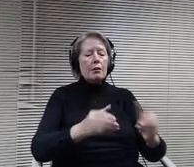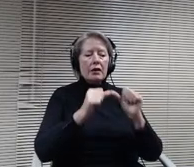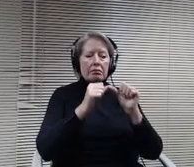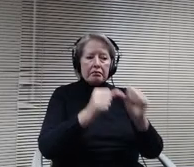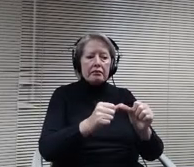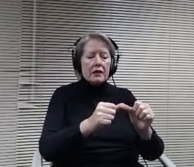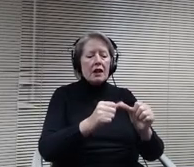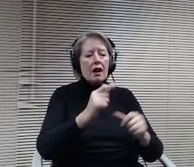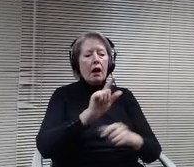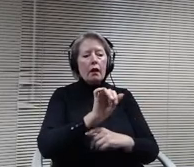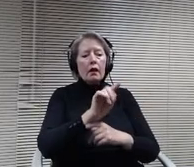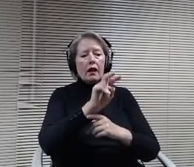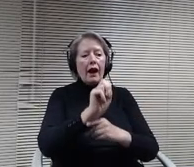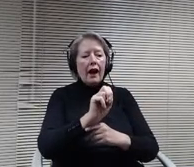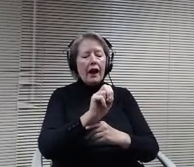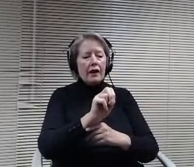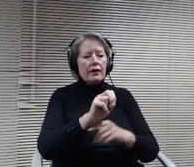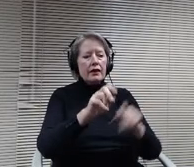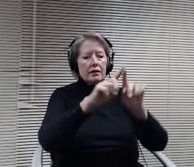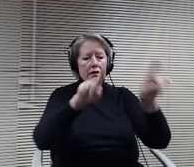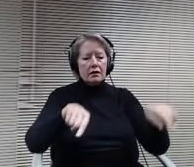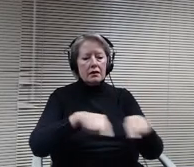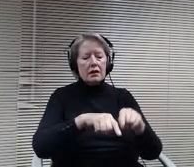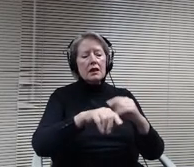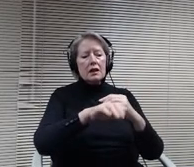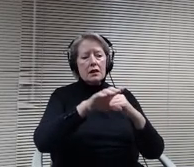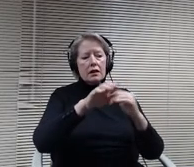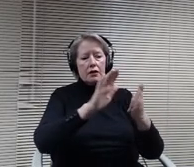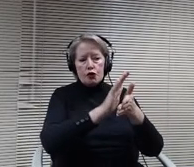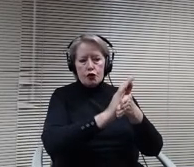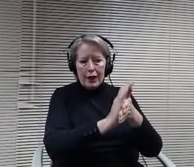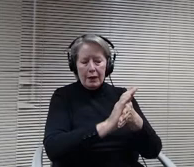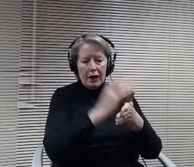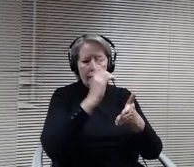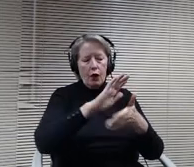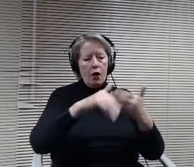of the school board, and for continuing to accept an read